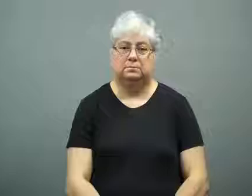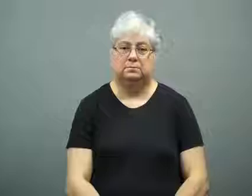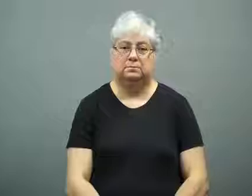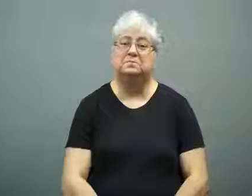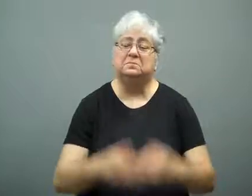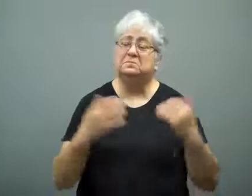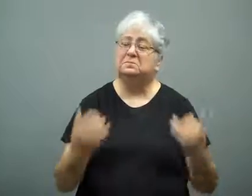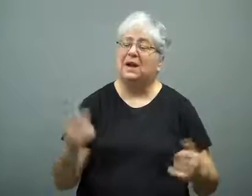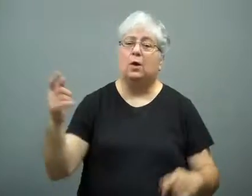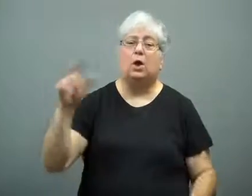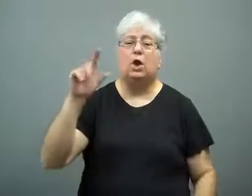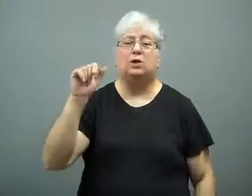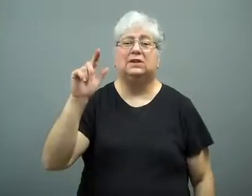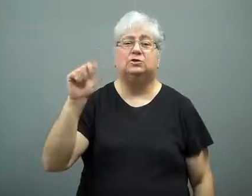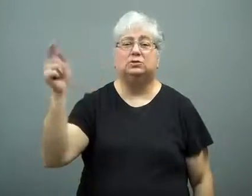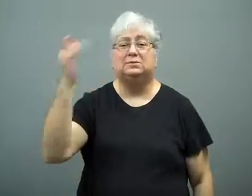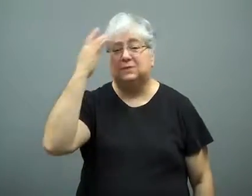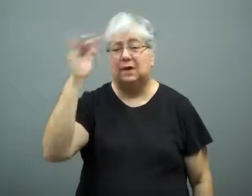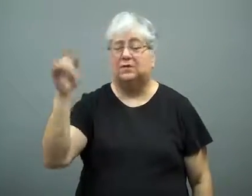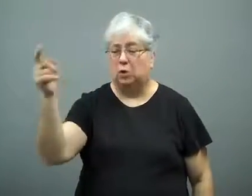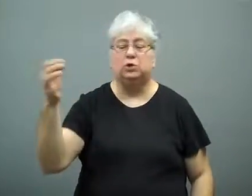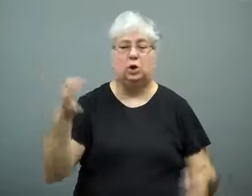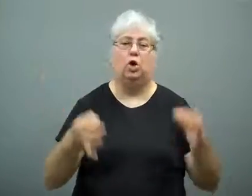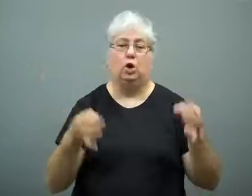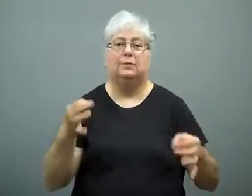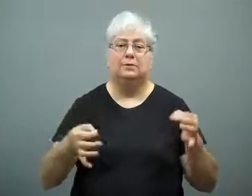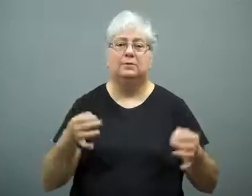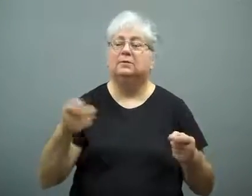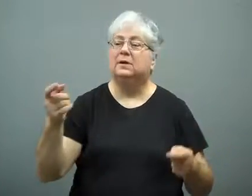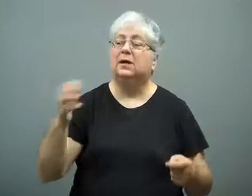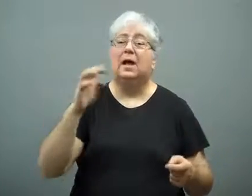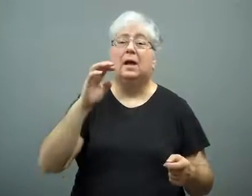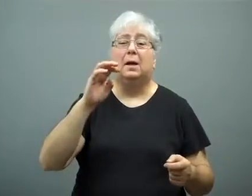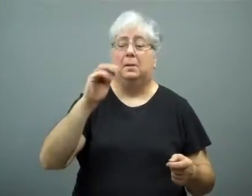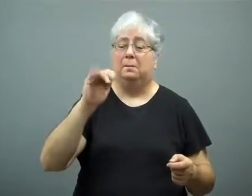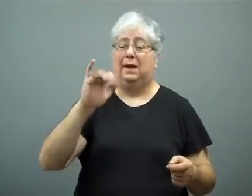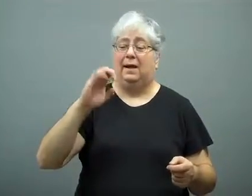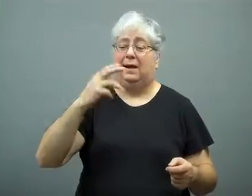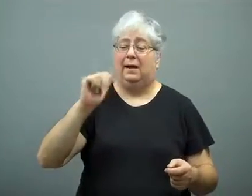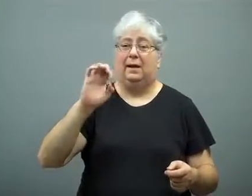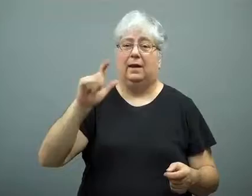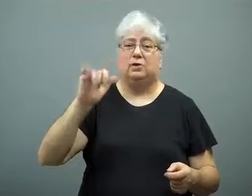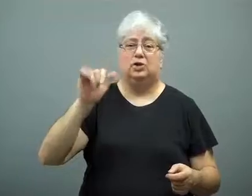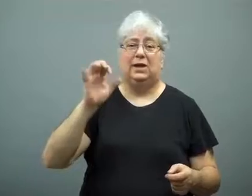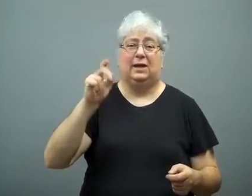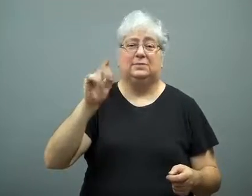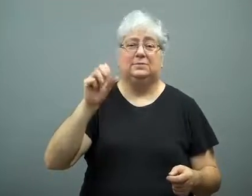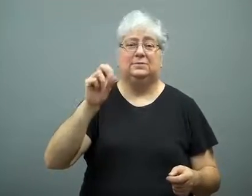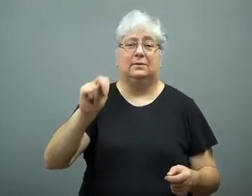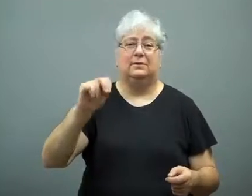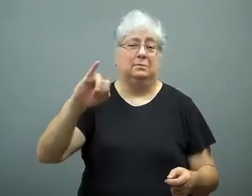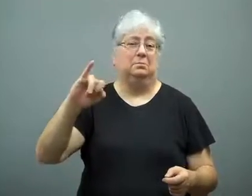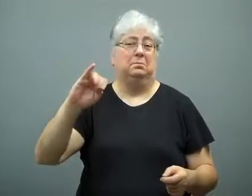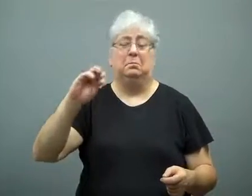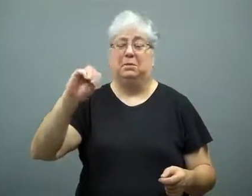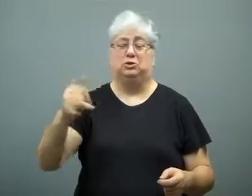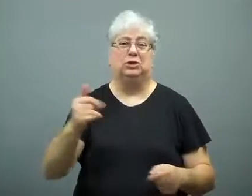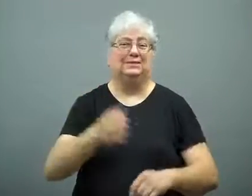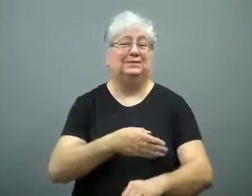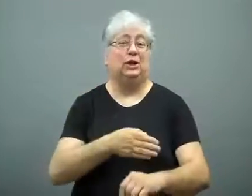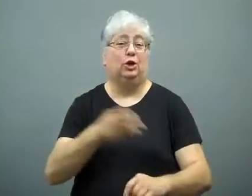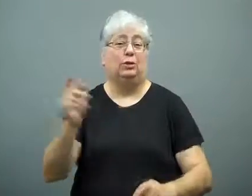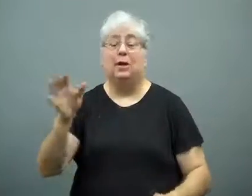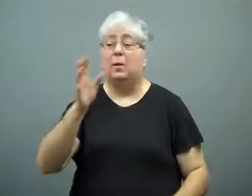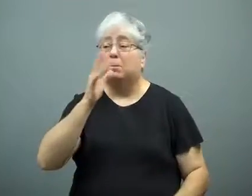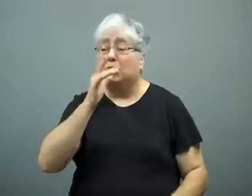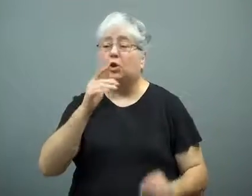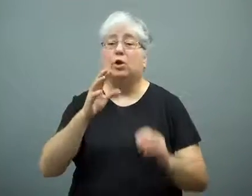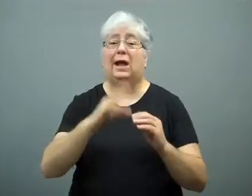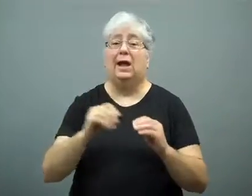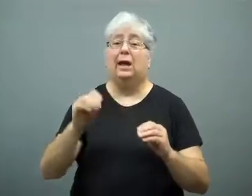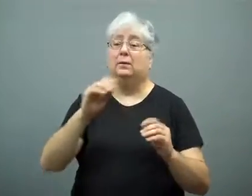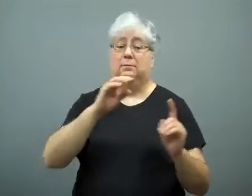There's a court case ongoing in Los Angeles.